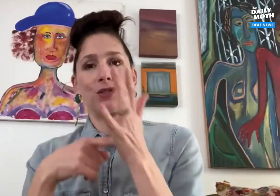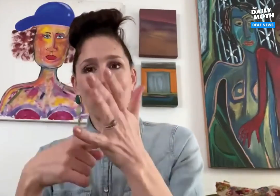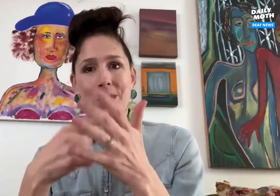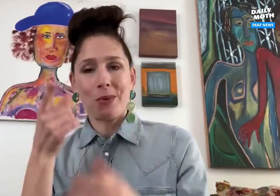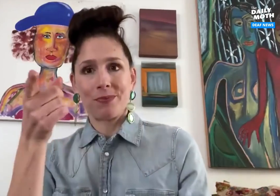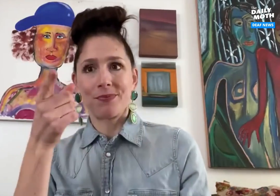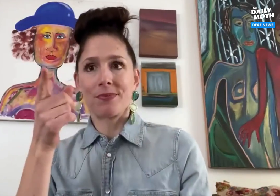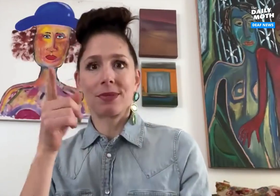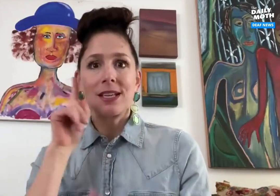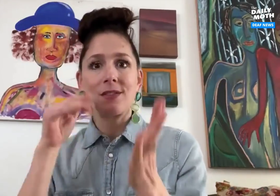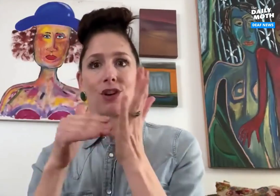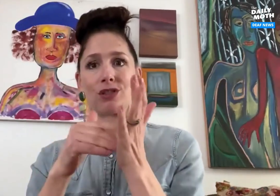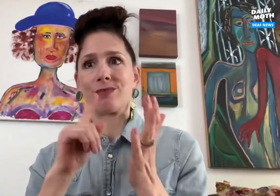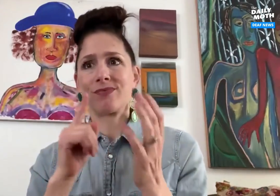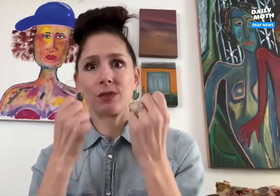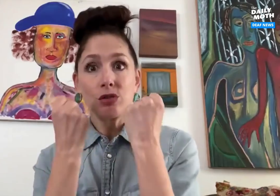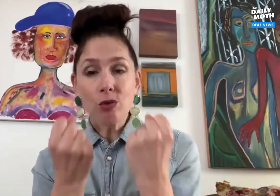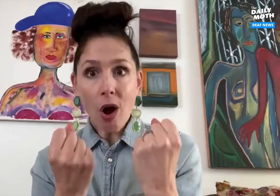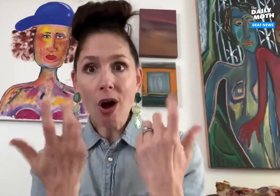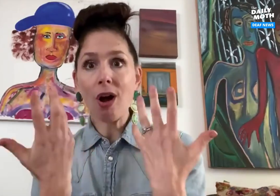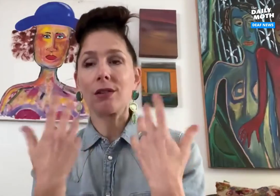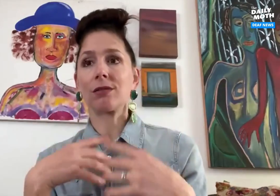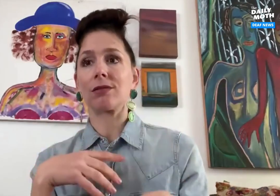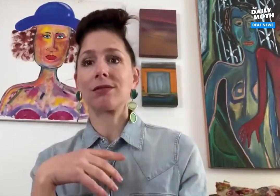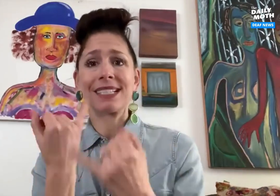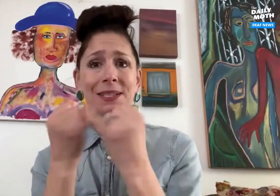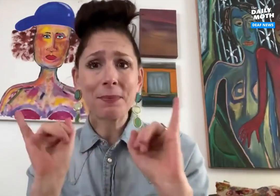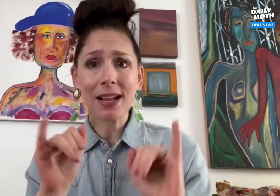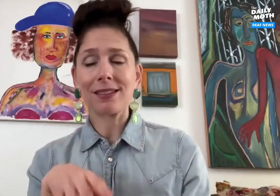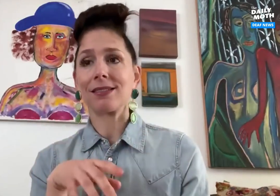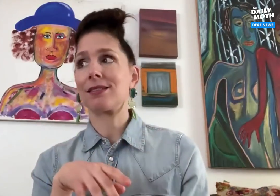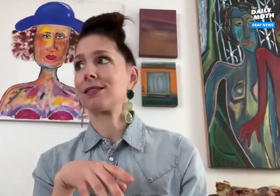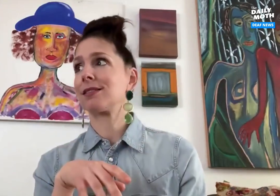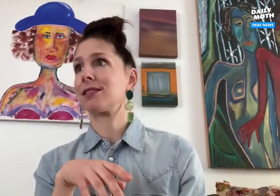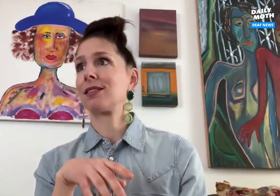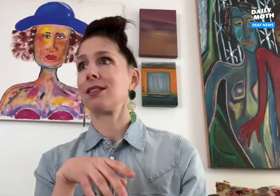I felt that the research showed that deaf doctors are strong and independent.